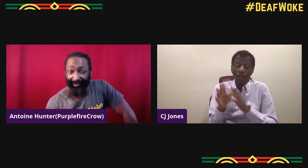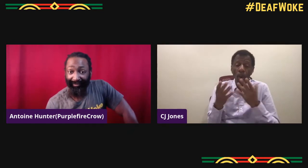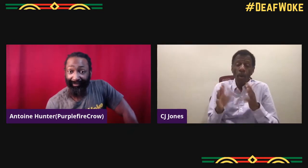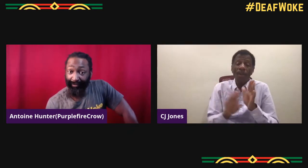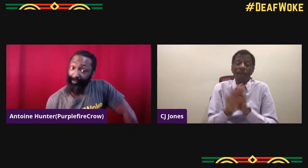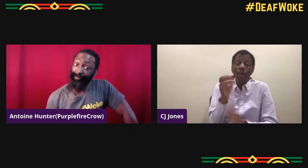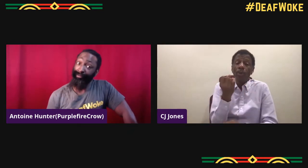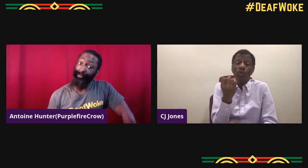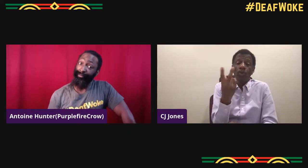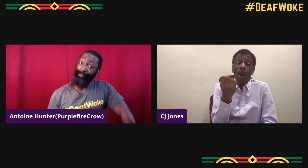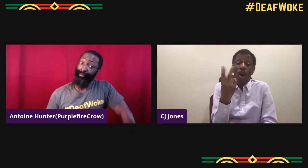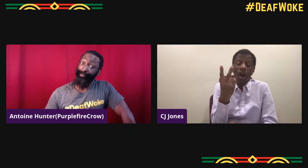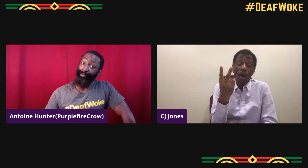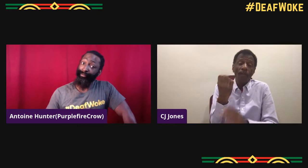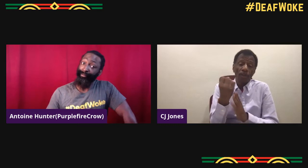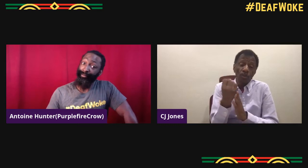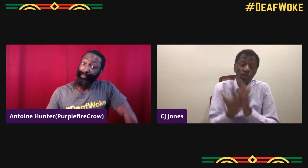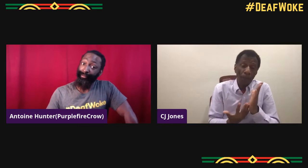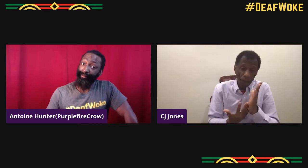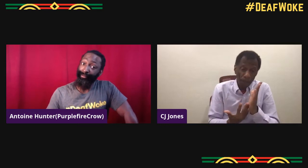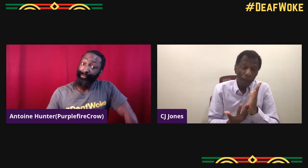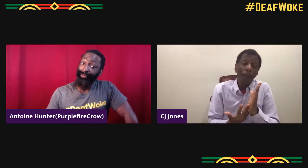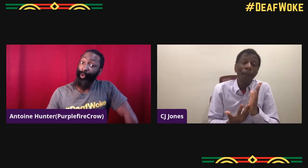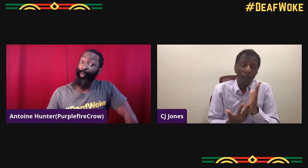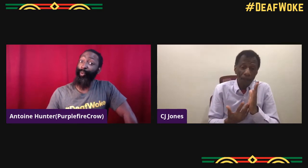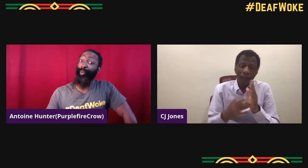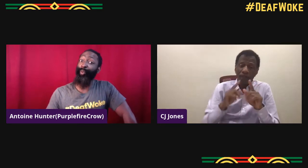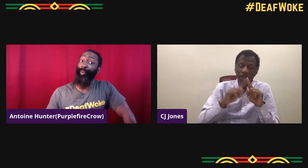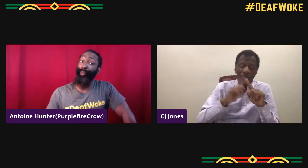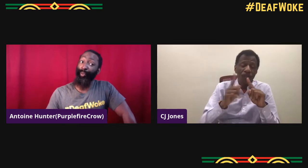Yeah, starting Yeah, right now we developed 12 scripts